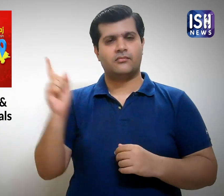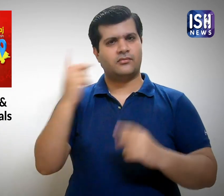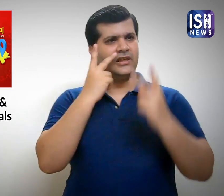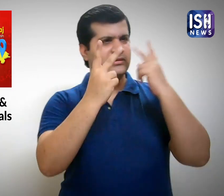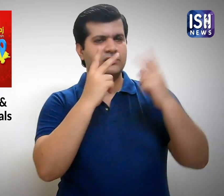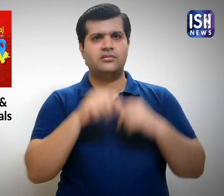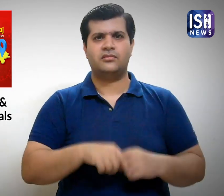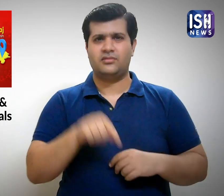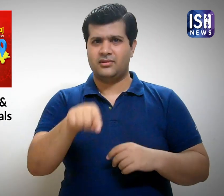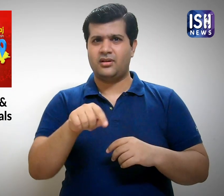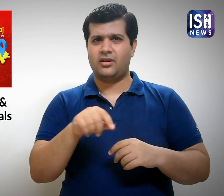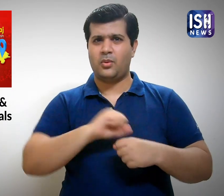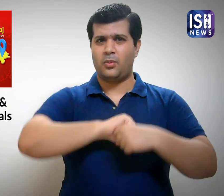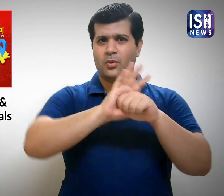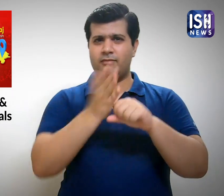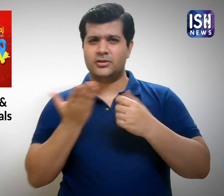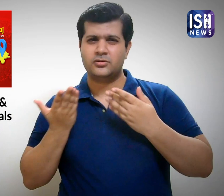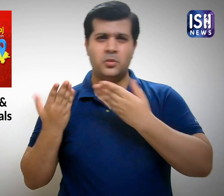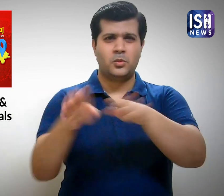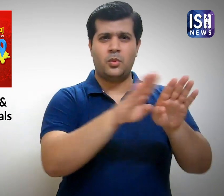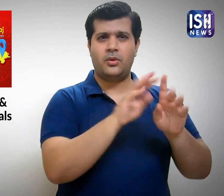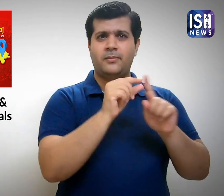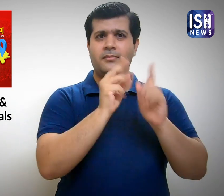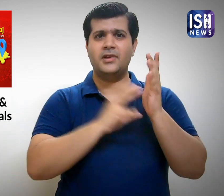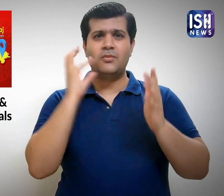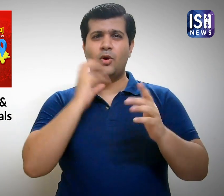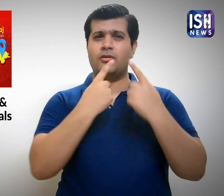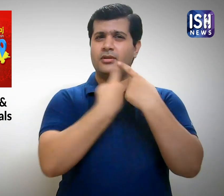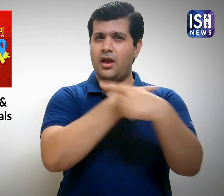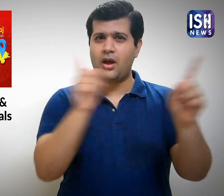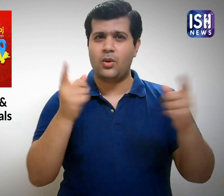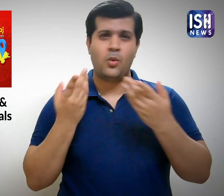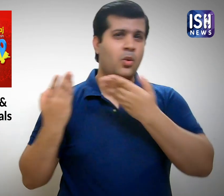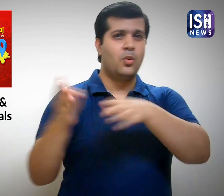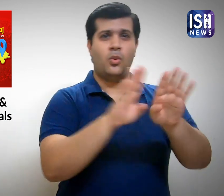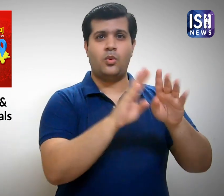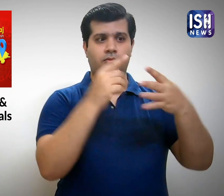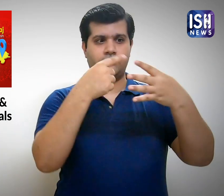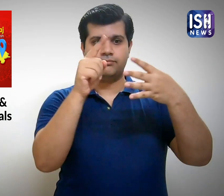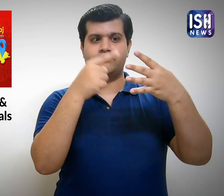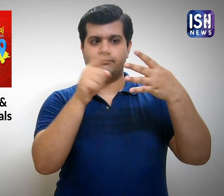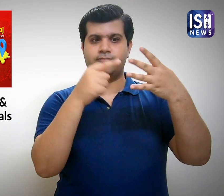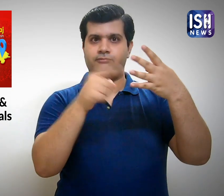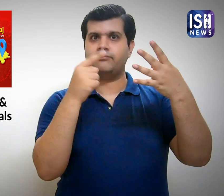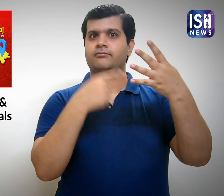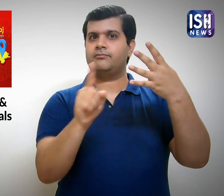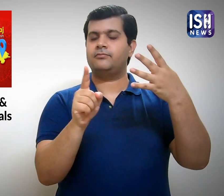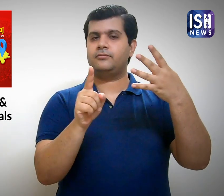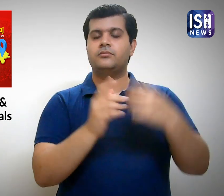PM Modi announced lockdown 4.0 due to COVID-19.